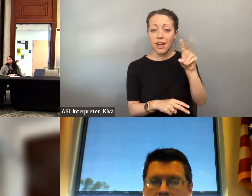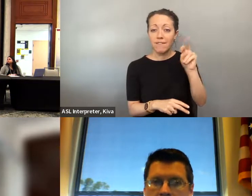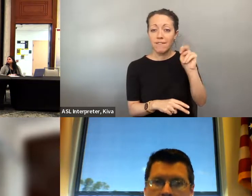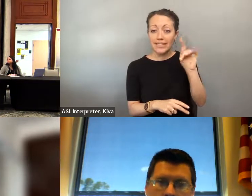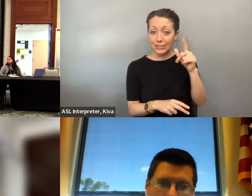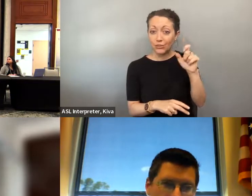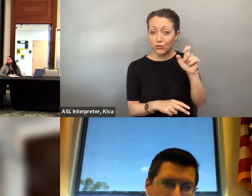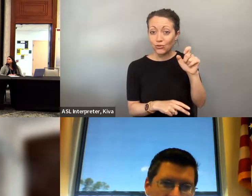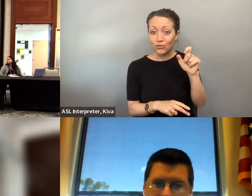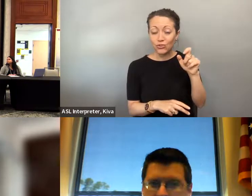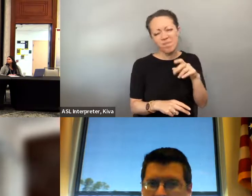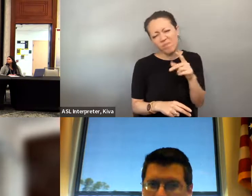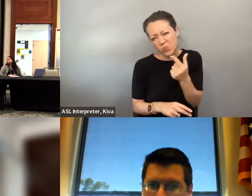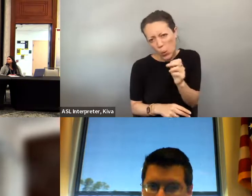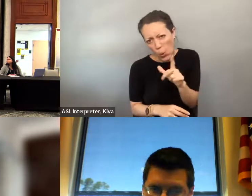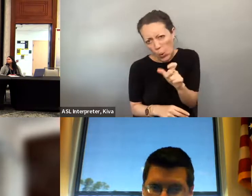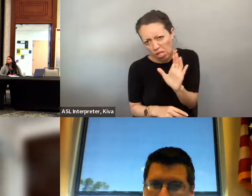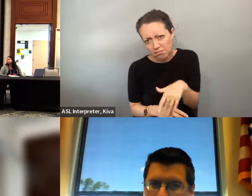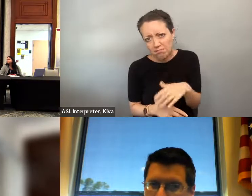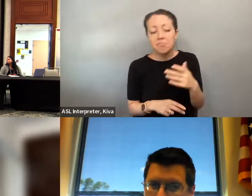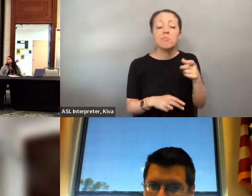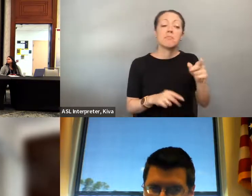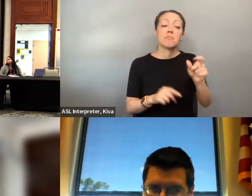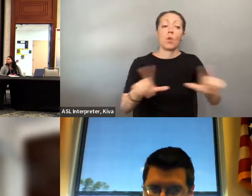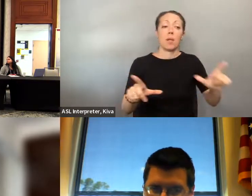at the commission for transportation disadvantaged